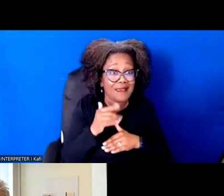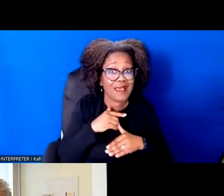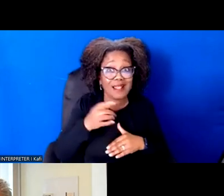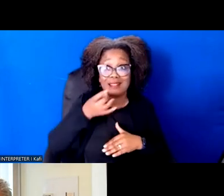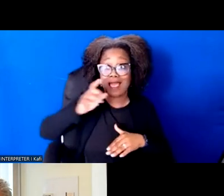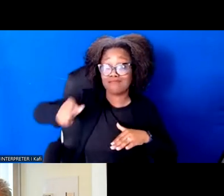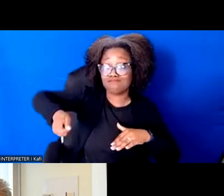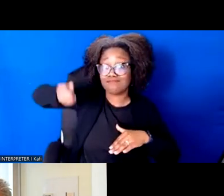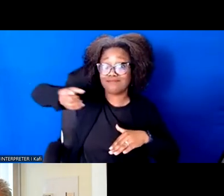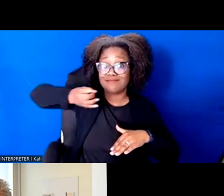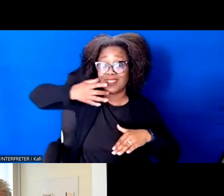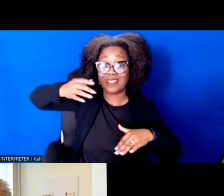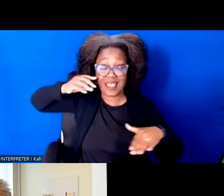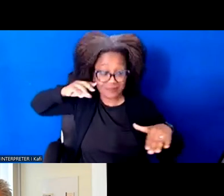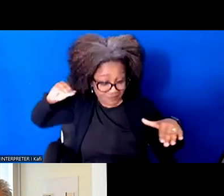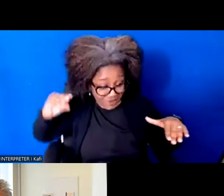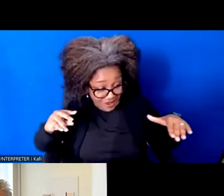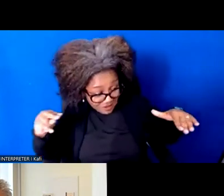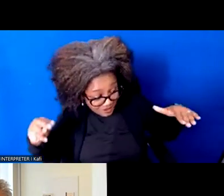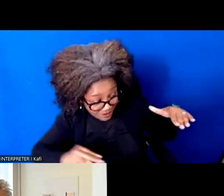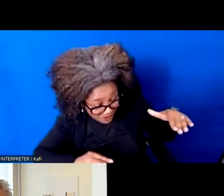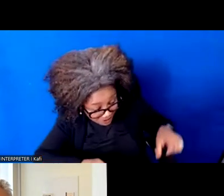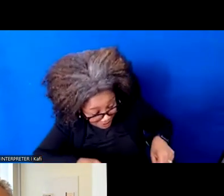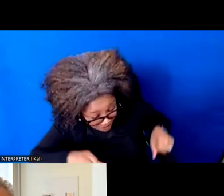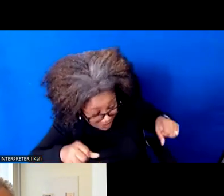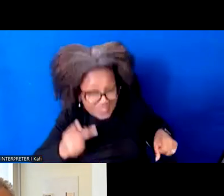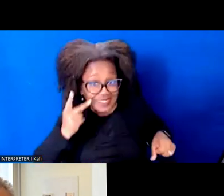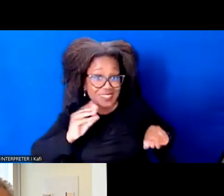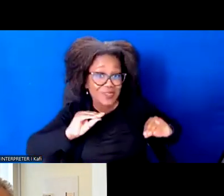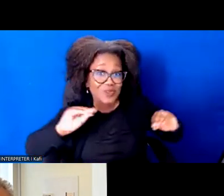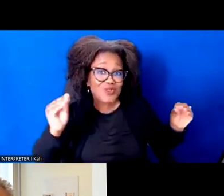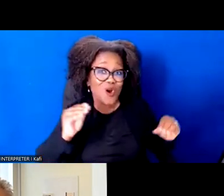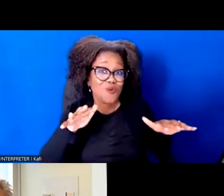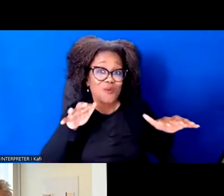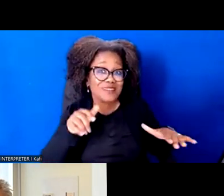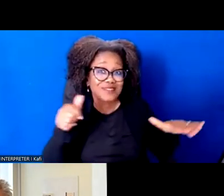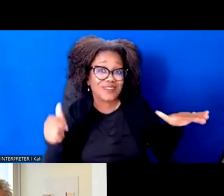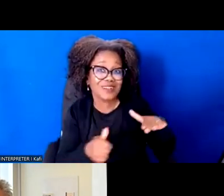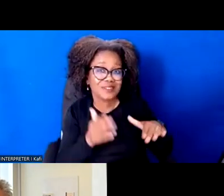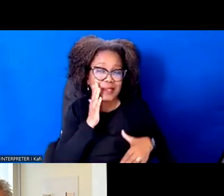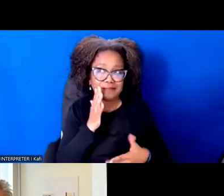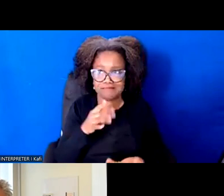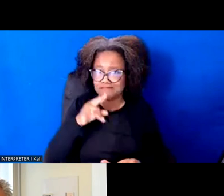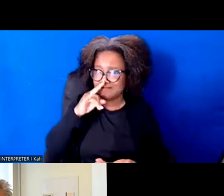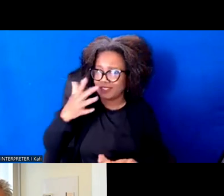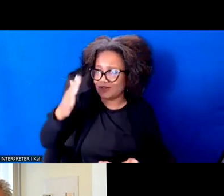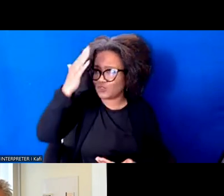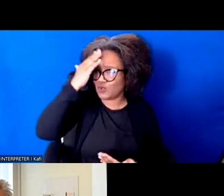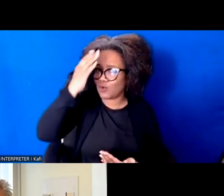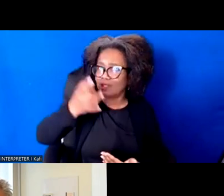And every kid knows the monster disappears when light comes on. So what's an alternative? An alternative is inspiration.